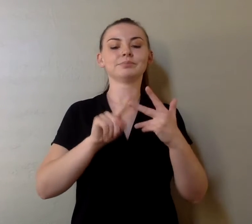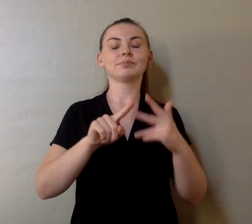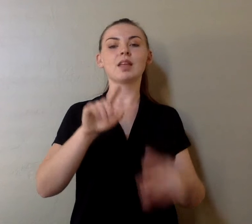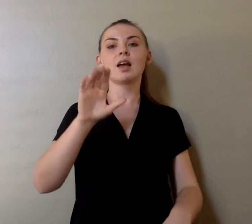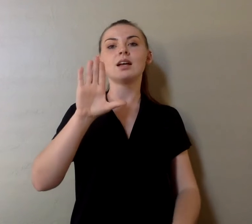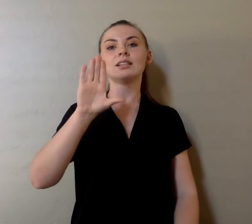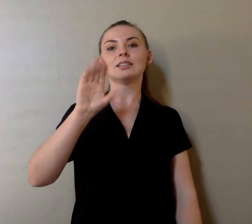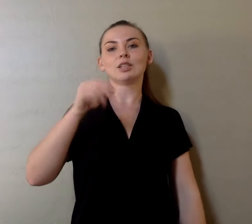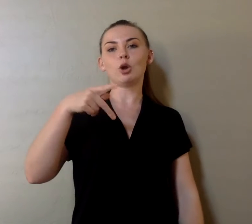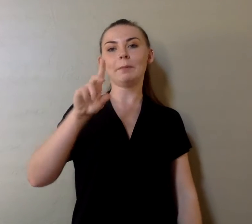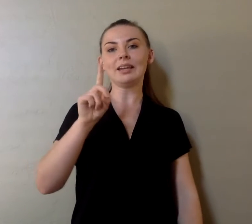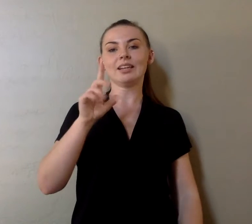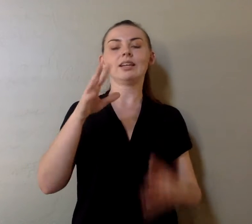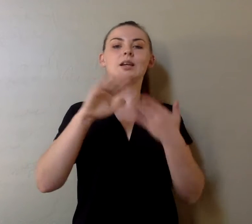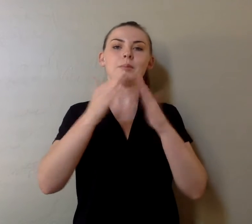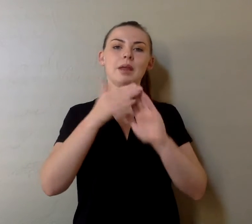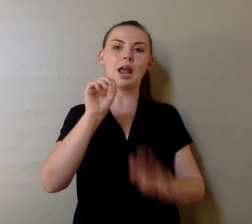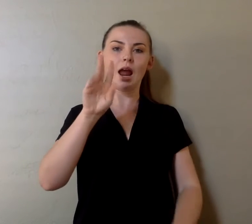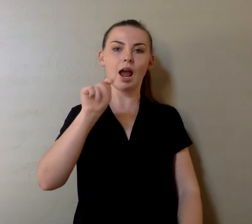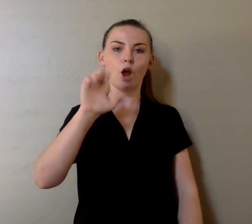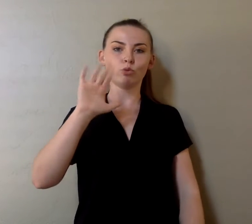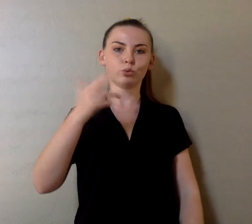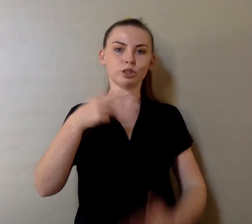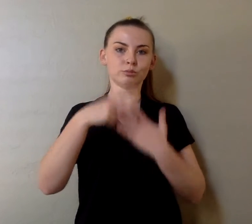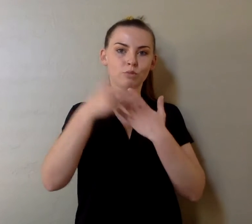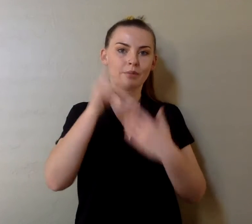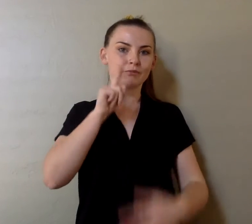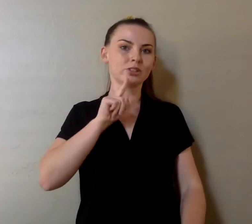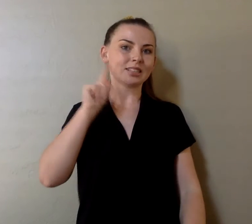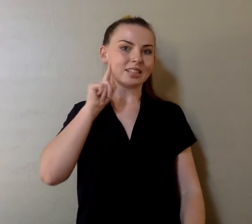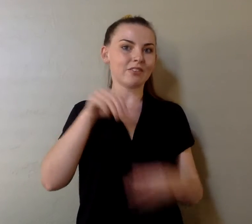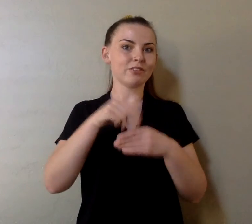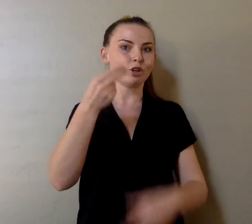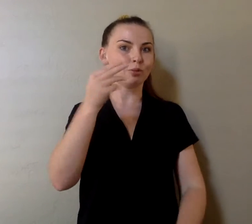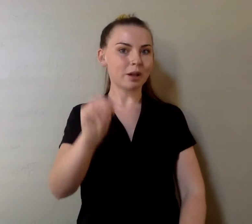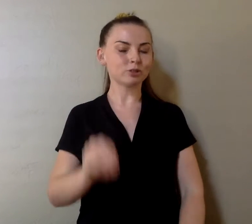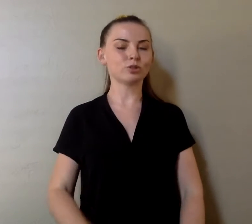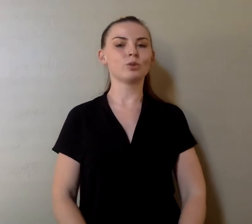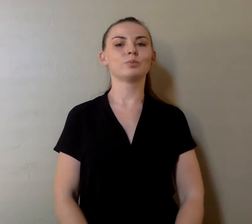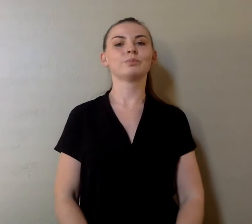and Community Outreach Program for the Deaf, New Mexico.